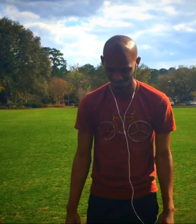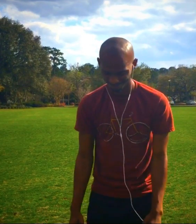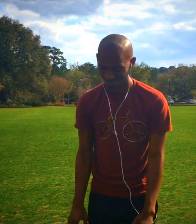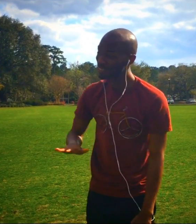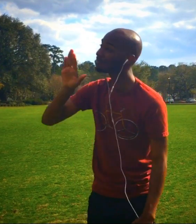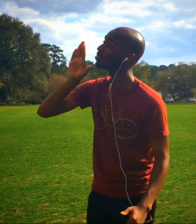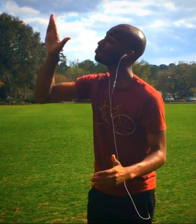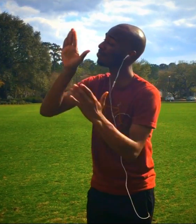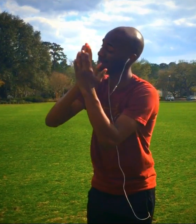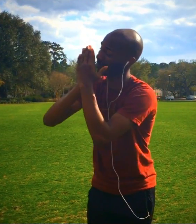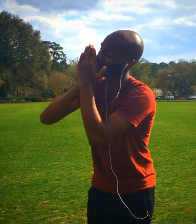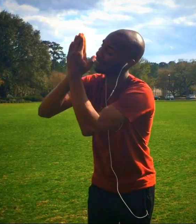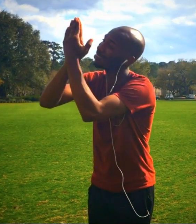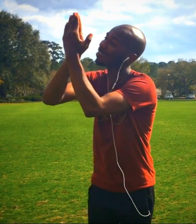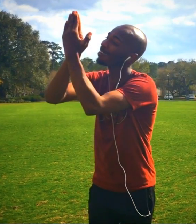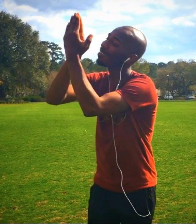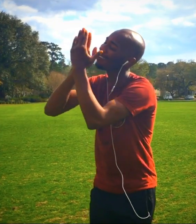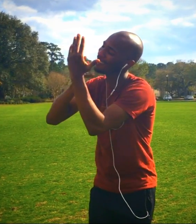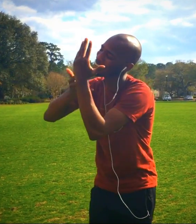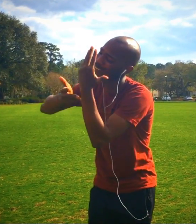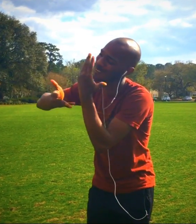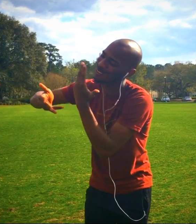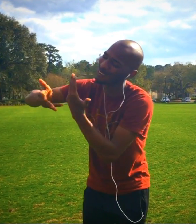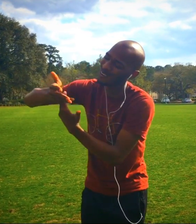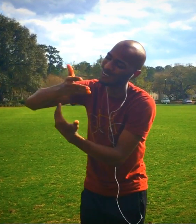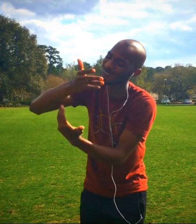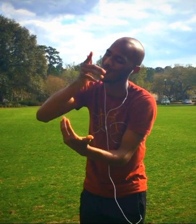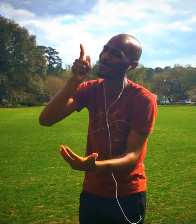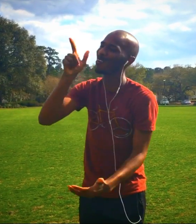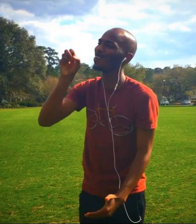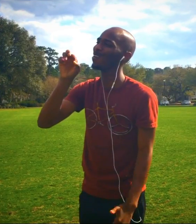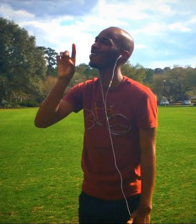Your presence, LORD.